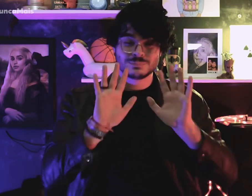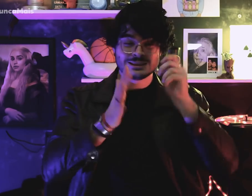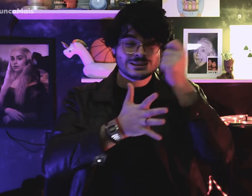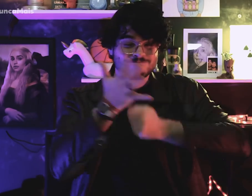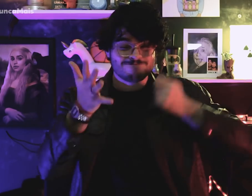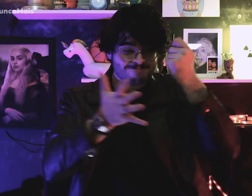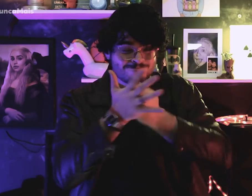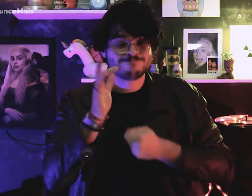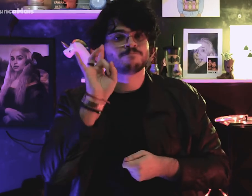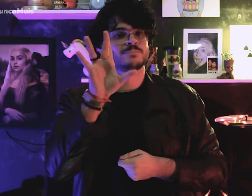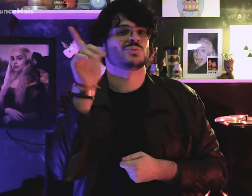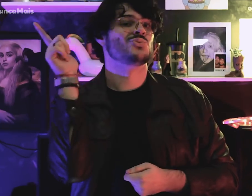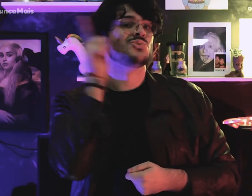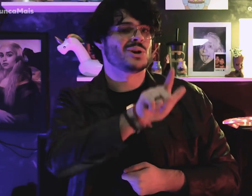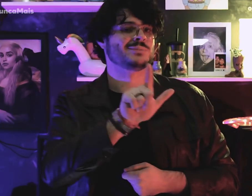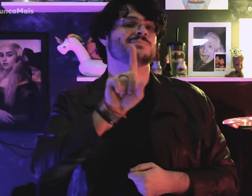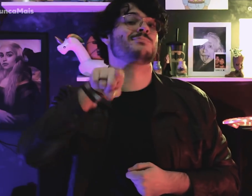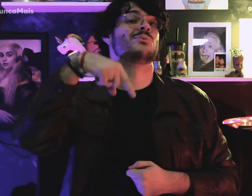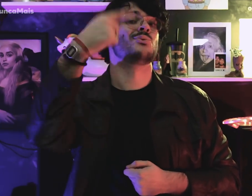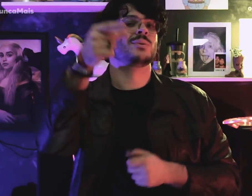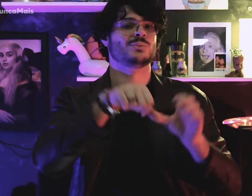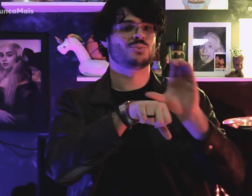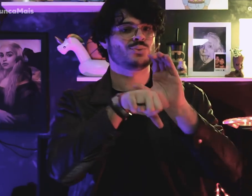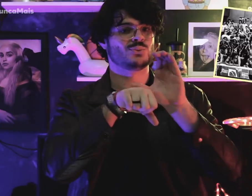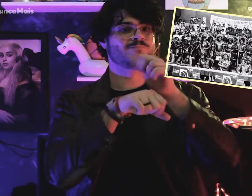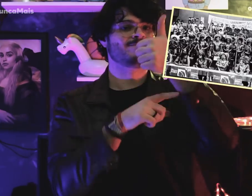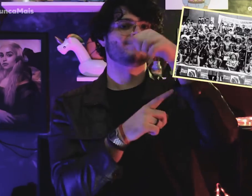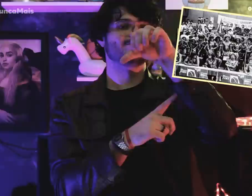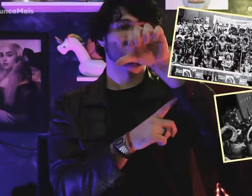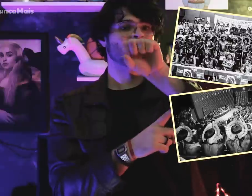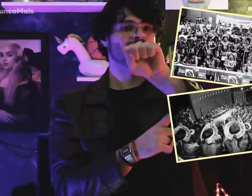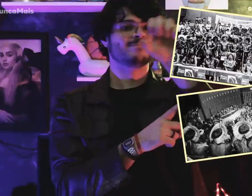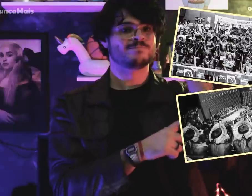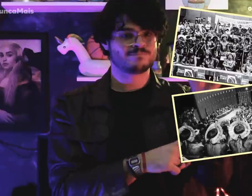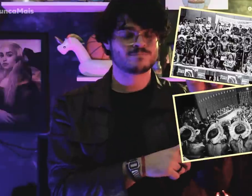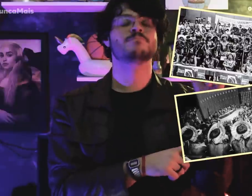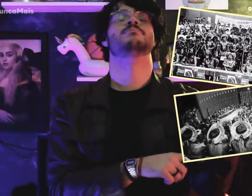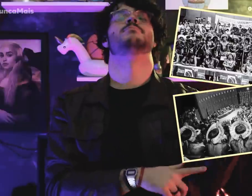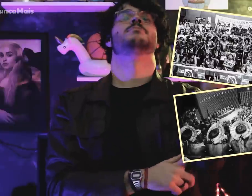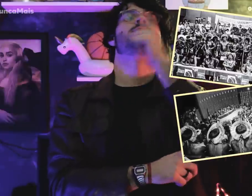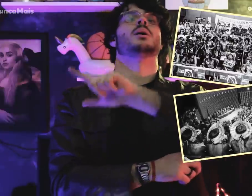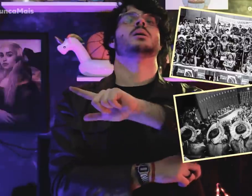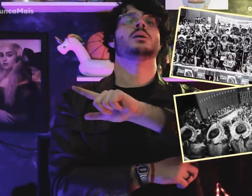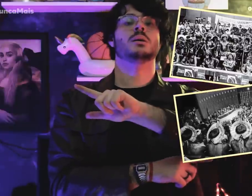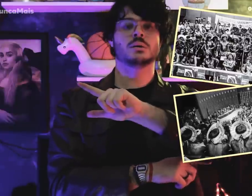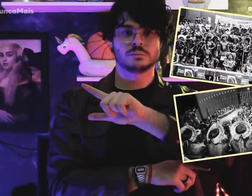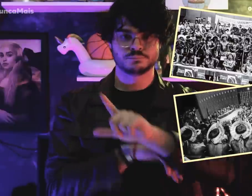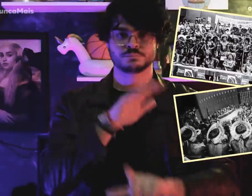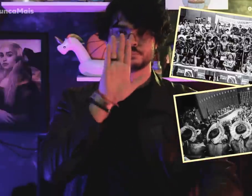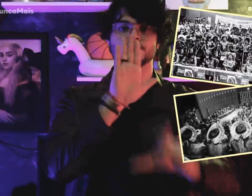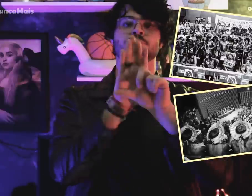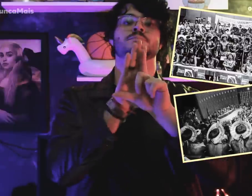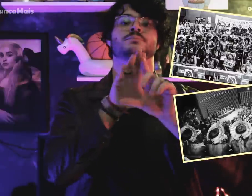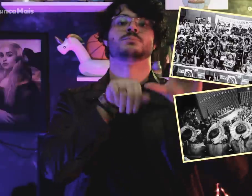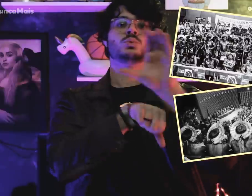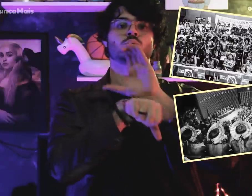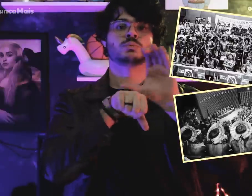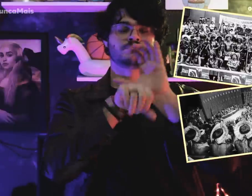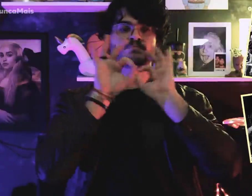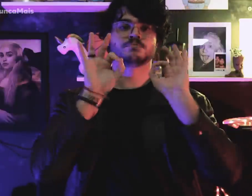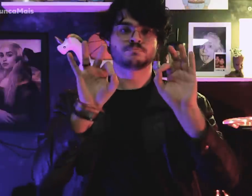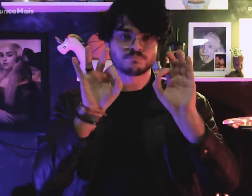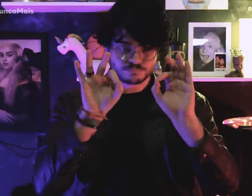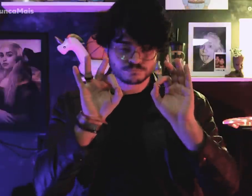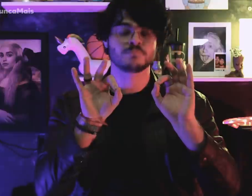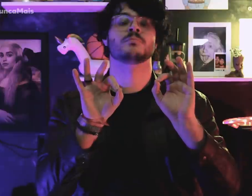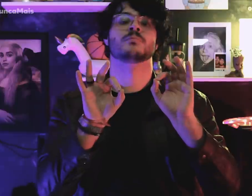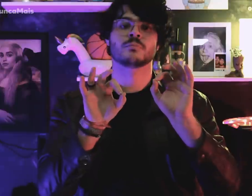These rights have been earned in the 1988 Federal Constitution,